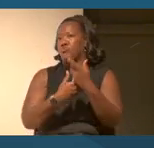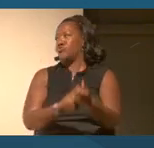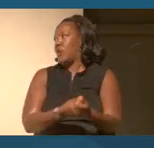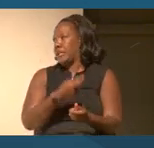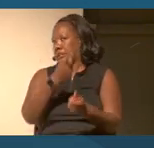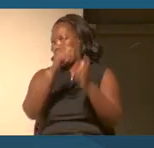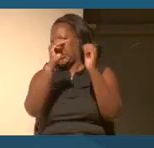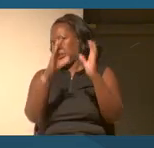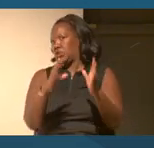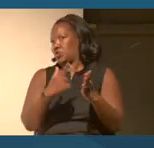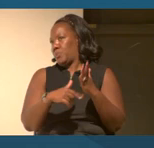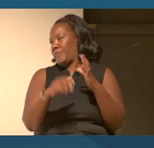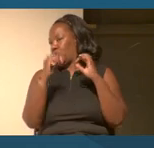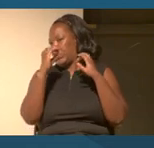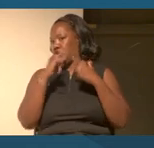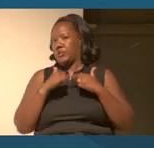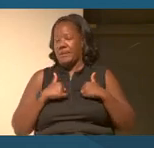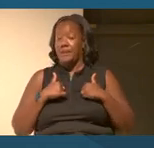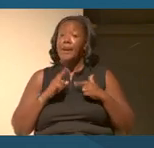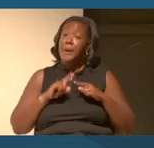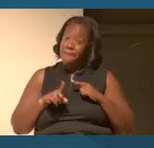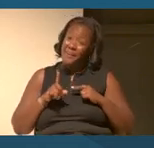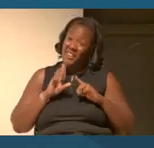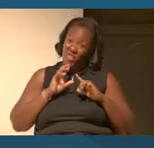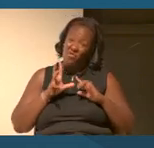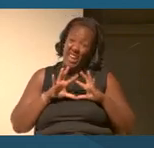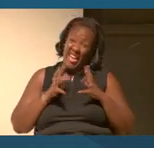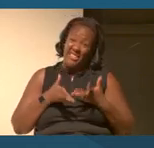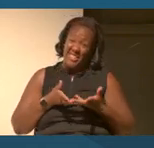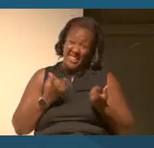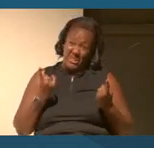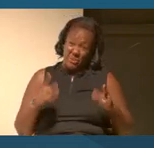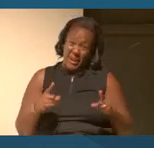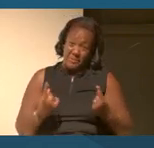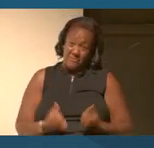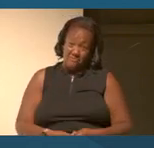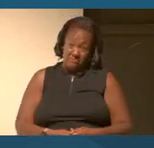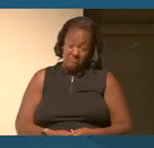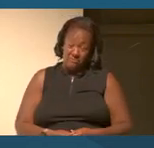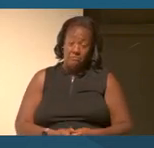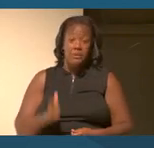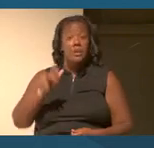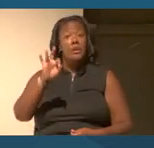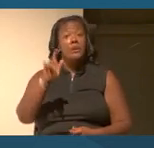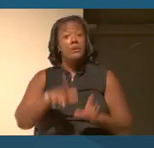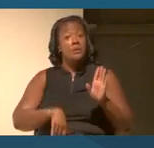But in reality, that's much of what happens if you grow up in a community where there's